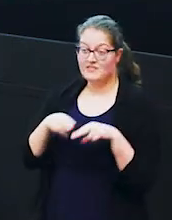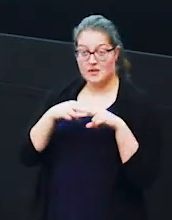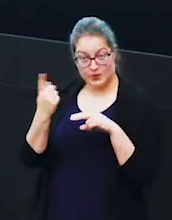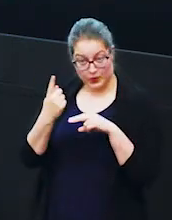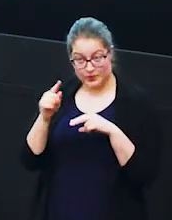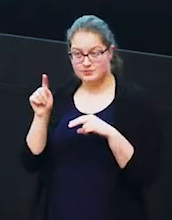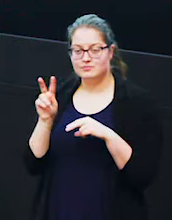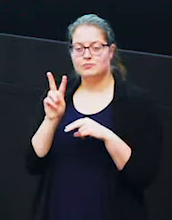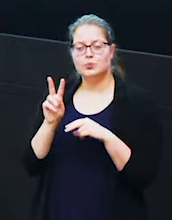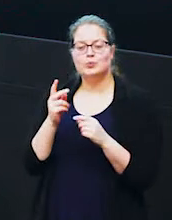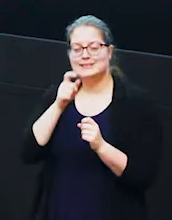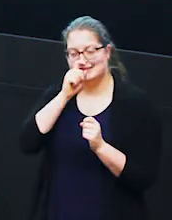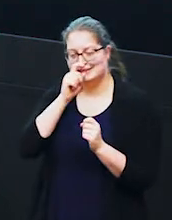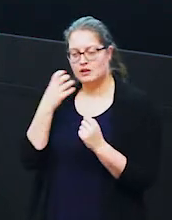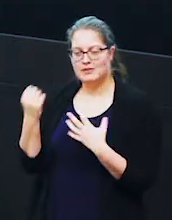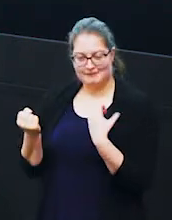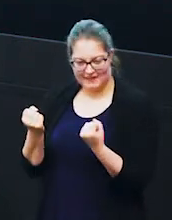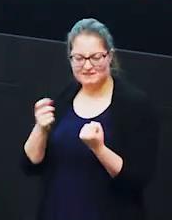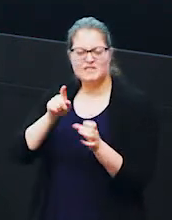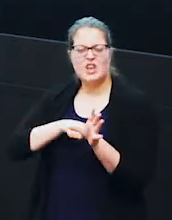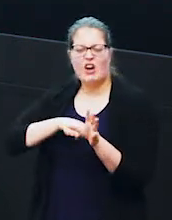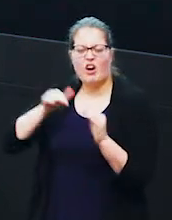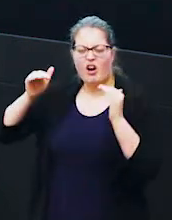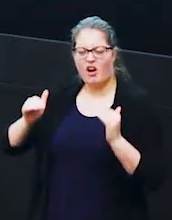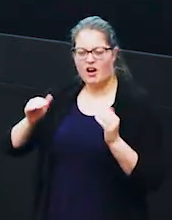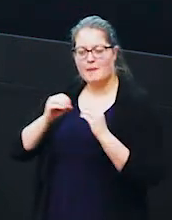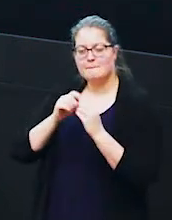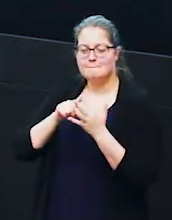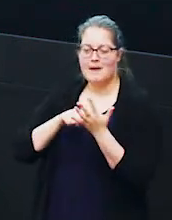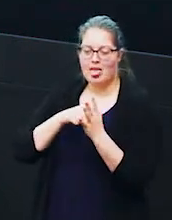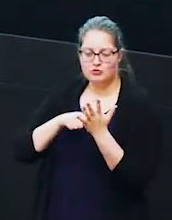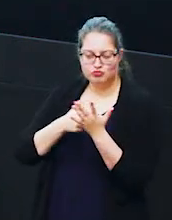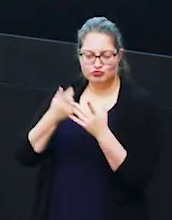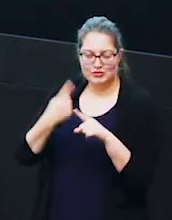her two sisters who are slightly younger than her bellatrix and andromeda but they're also part of